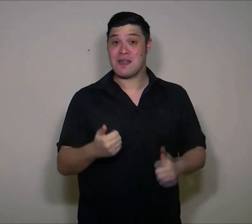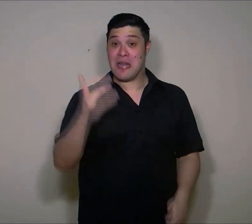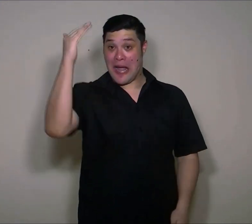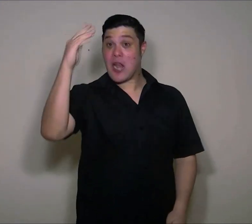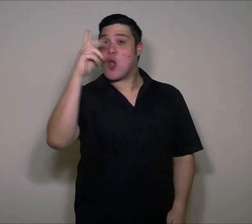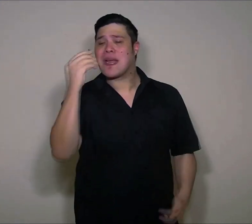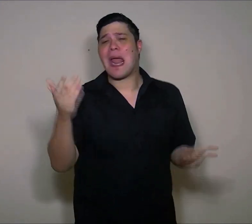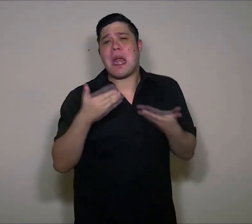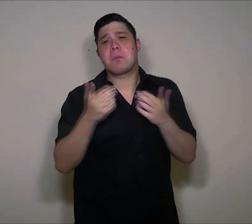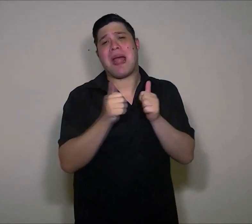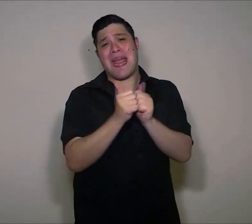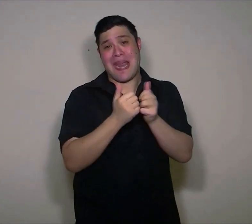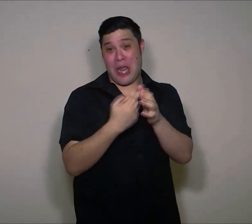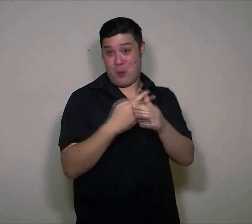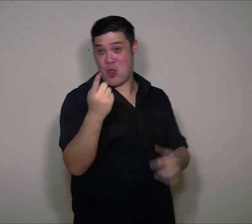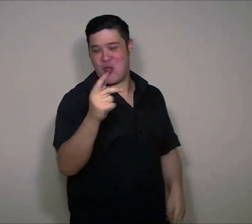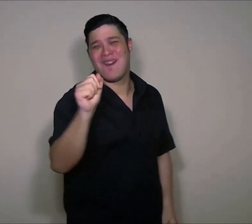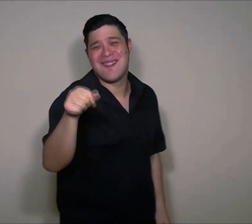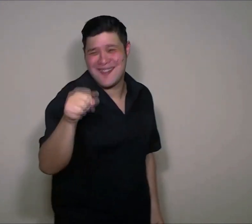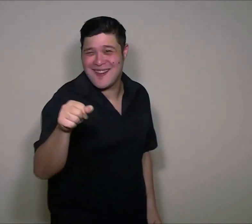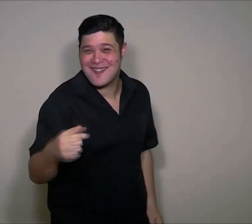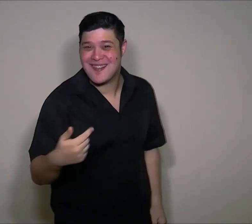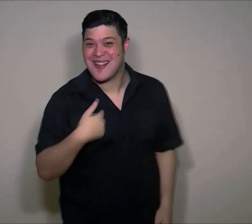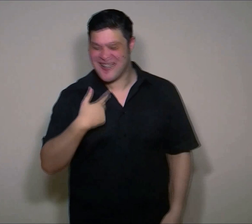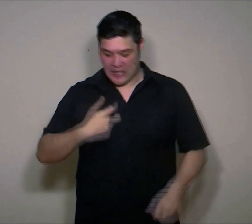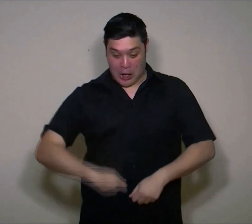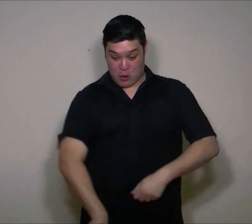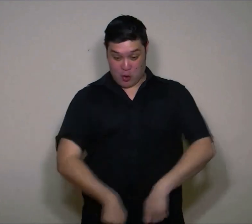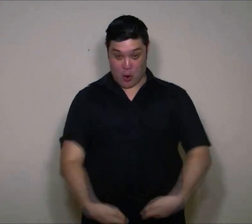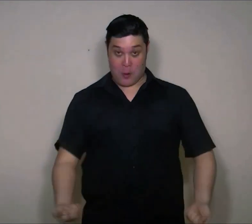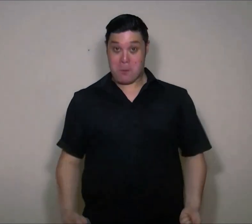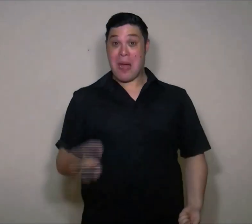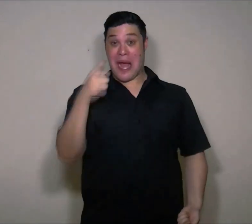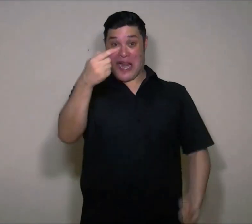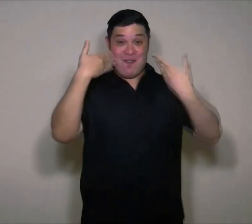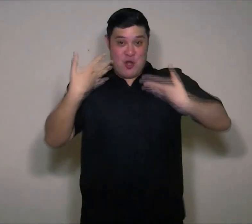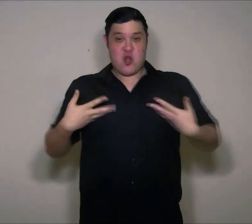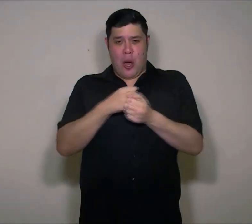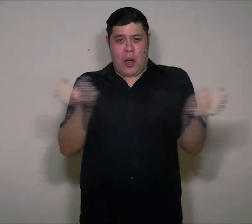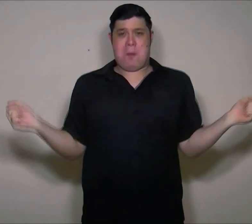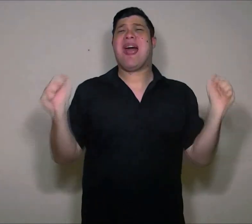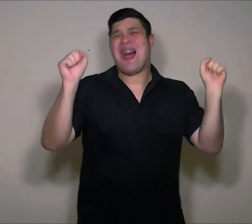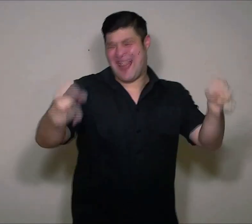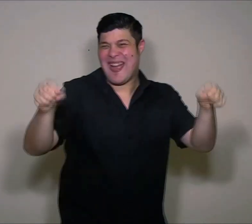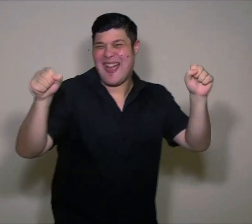And I still like to play around I'll show you mine if you show me yours